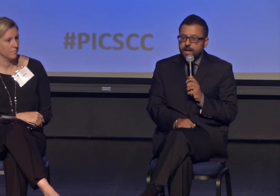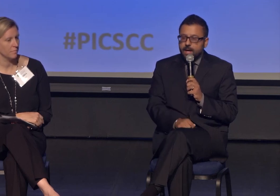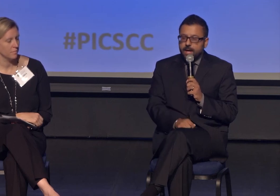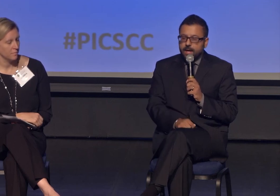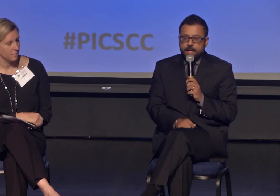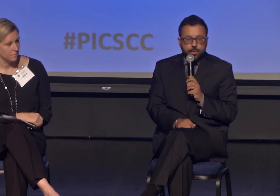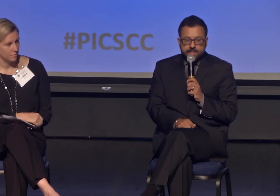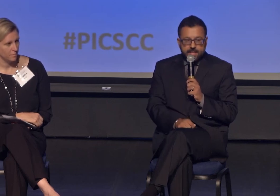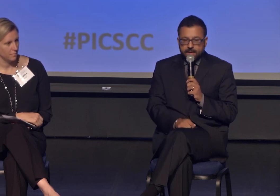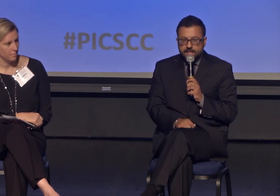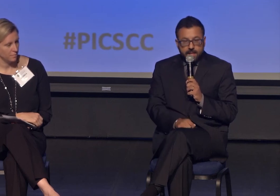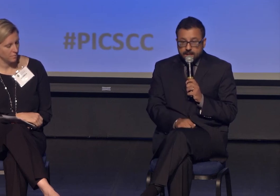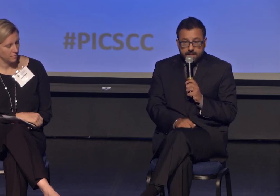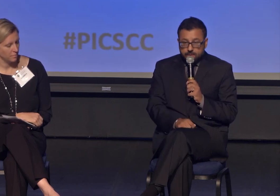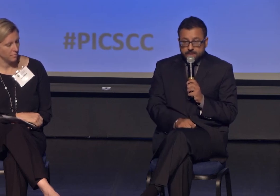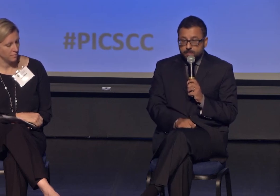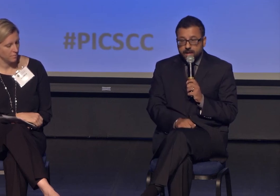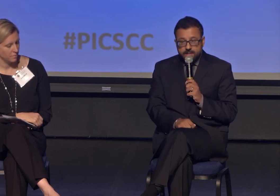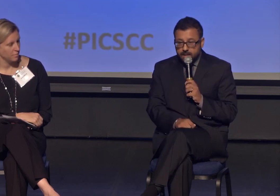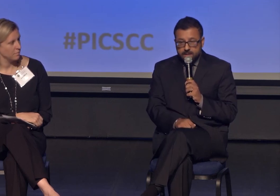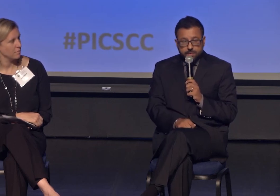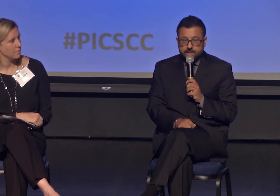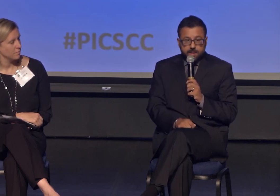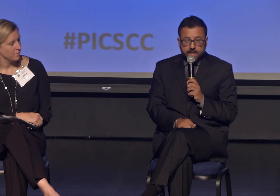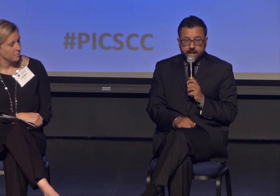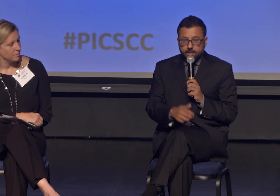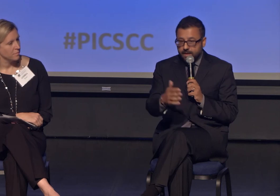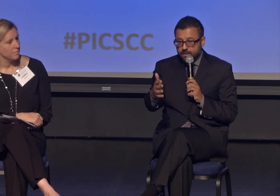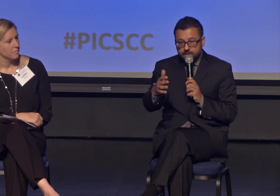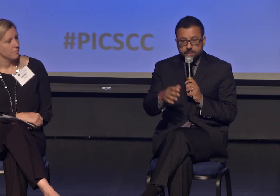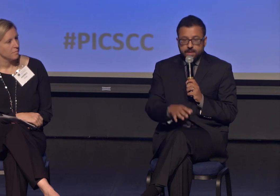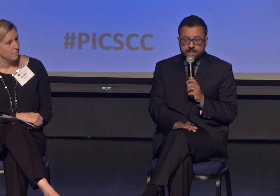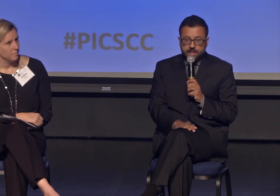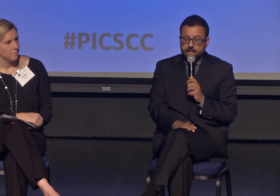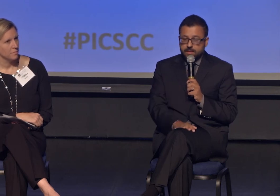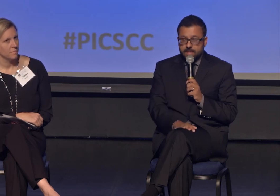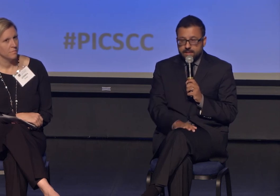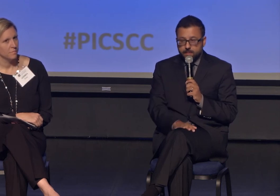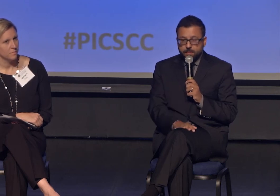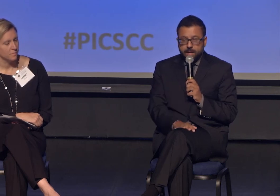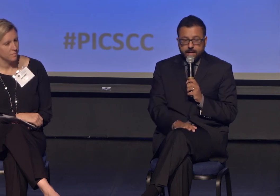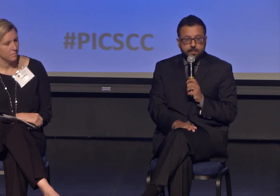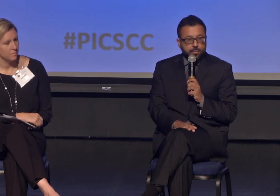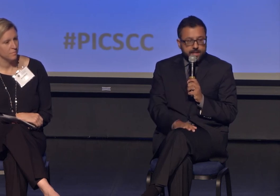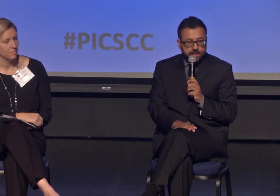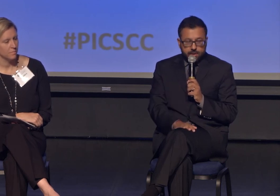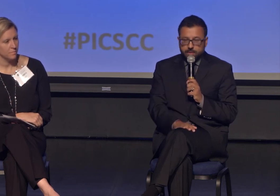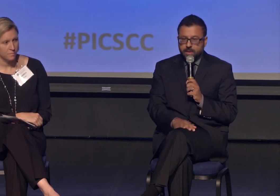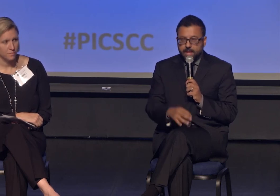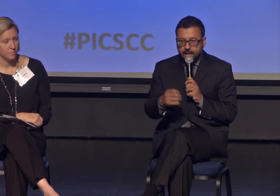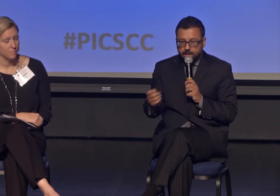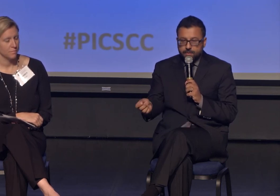At USC, I've seen Indian students and Pakistani students come together after the 2008 terrorist attacks in Mumbai and embrace each other, light candles,